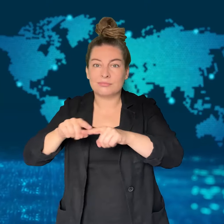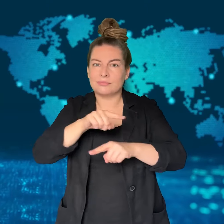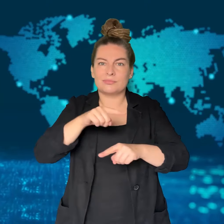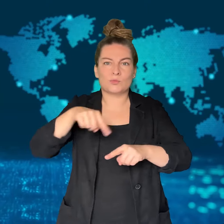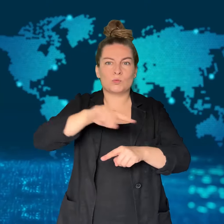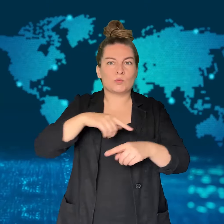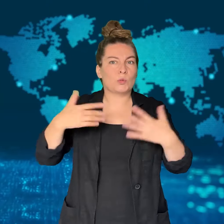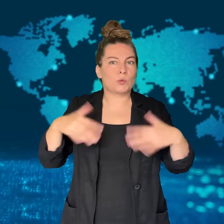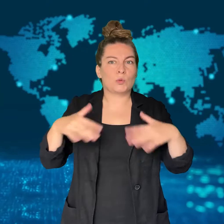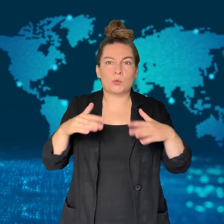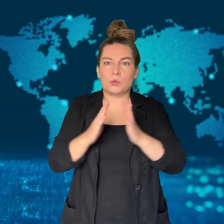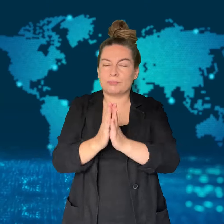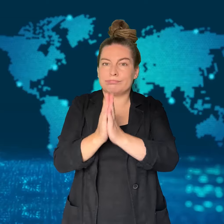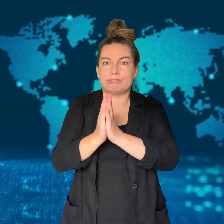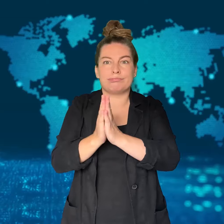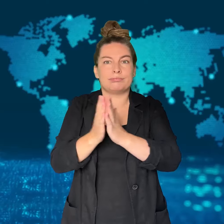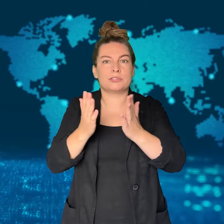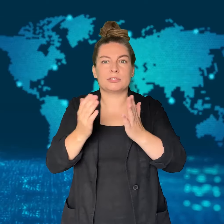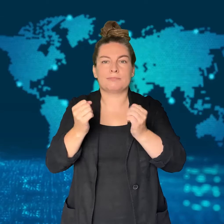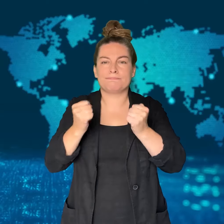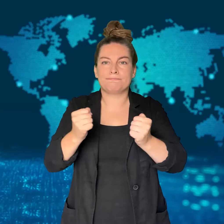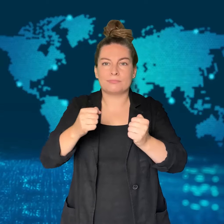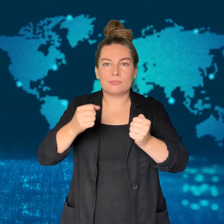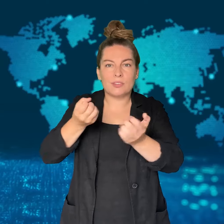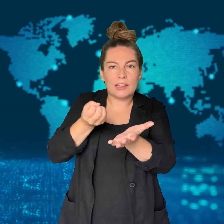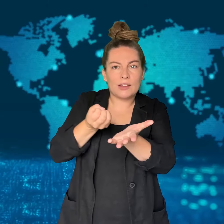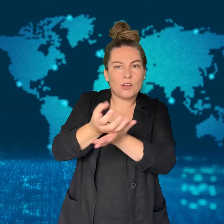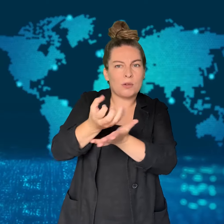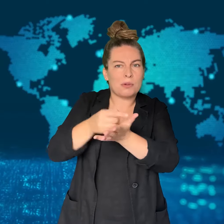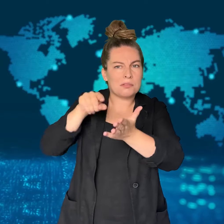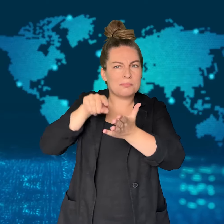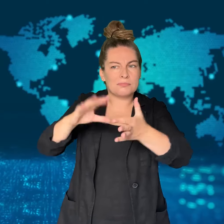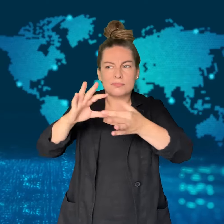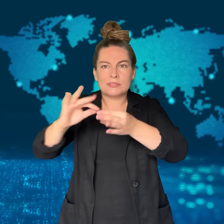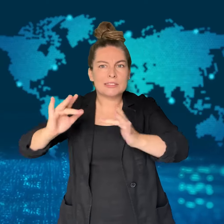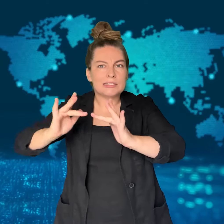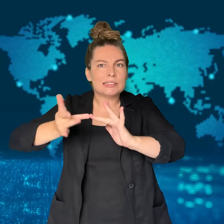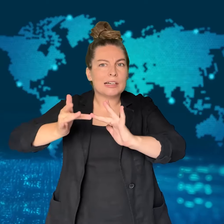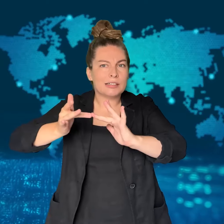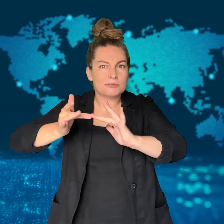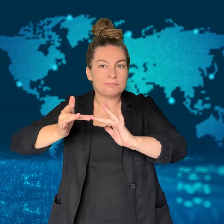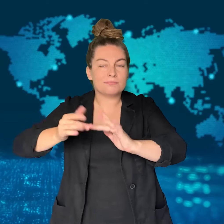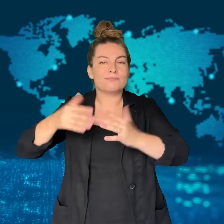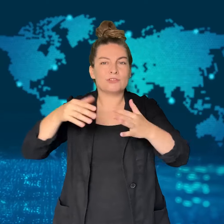have been radicalized by information on the internet.